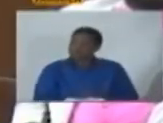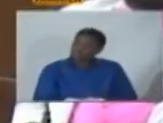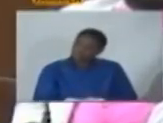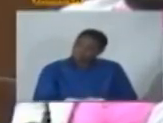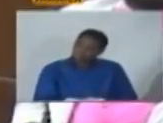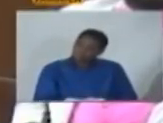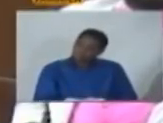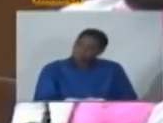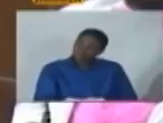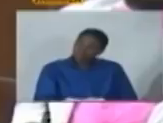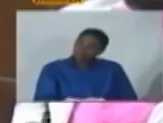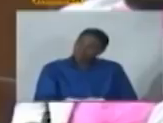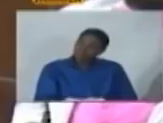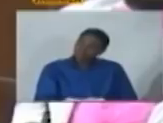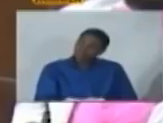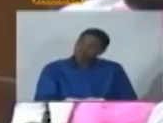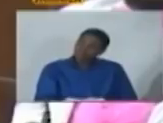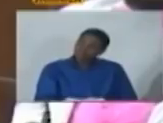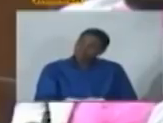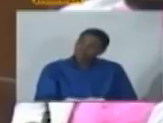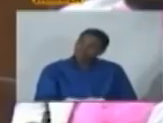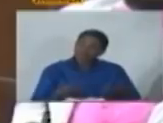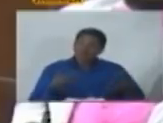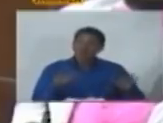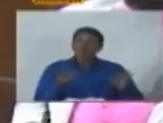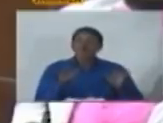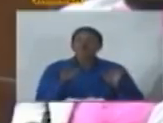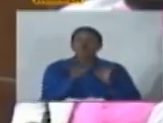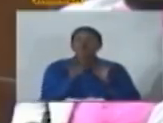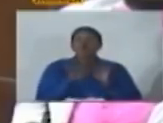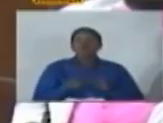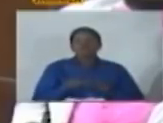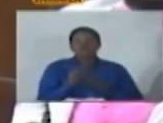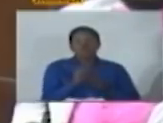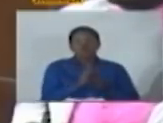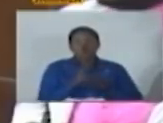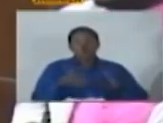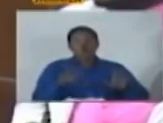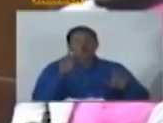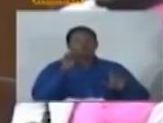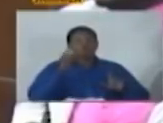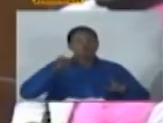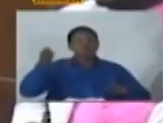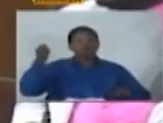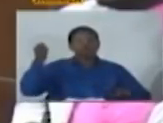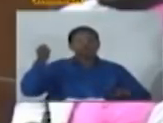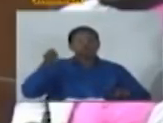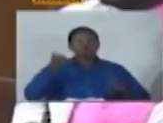law that allow for its suspension and that require very importantly the